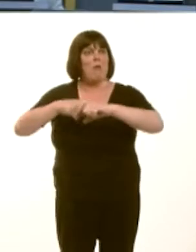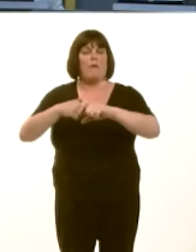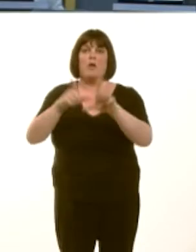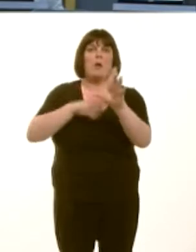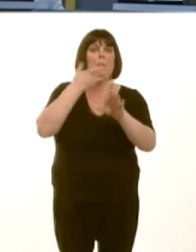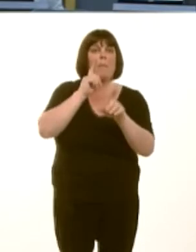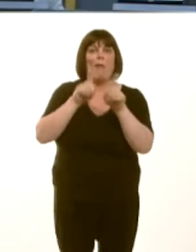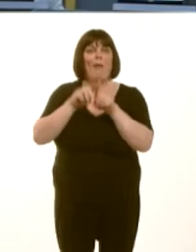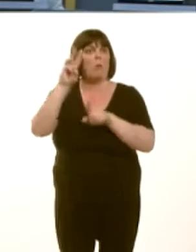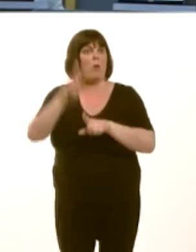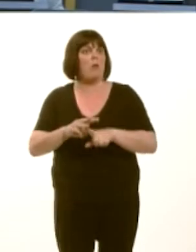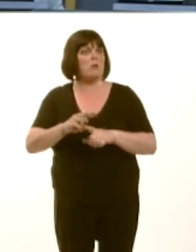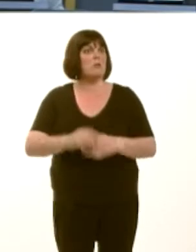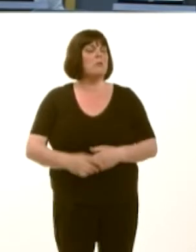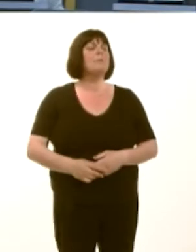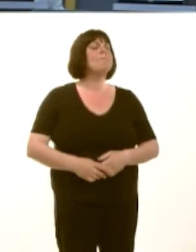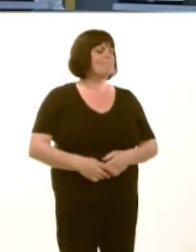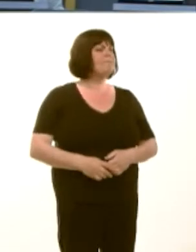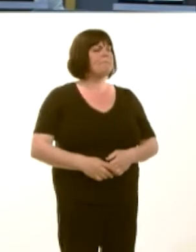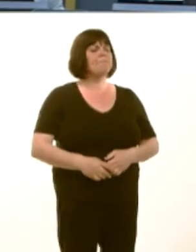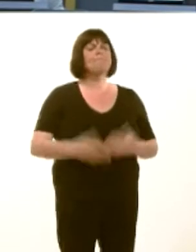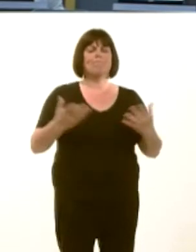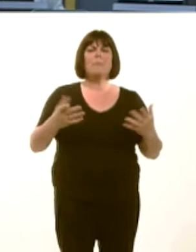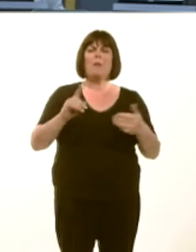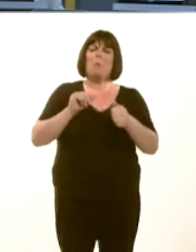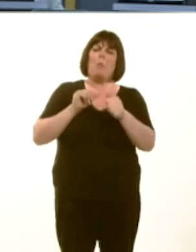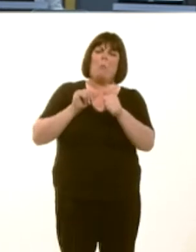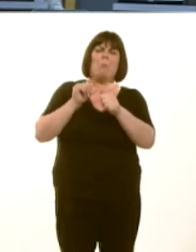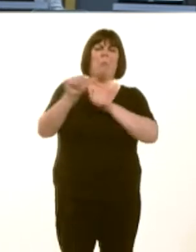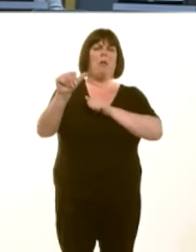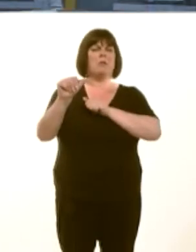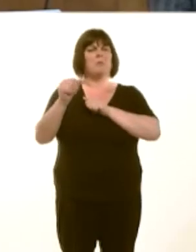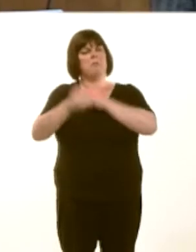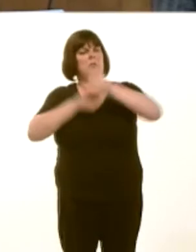Carwyn Jones: It is one of the most successful schemes, if not the most successful scheme in Europe.